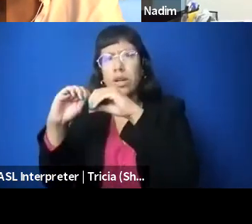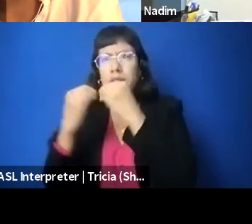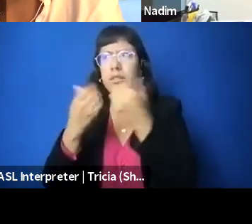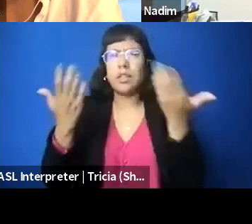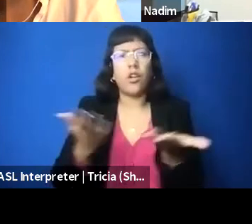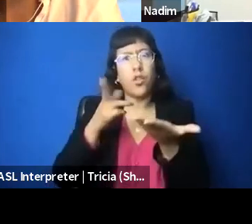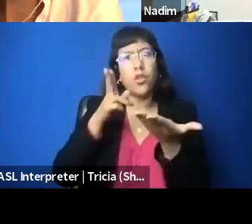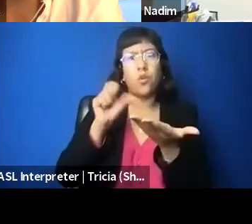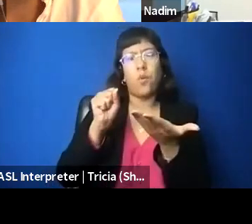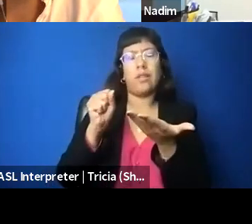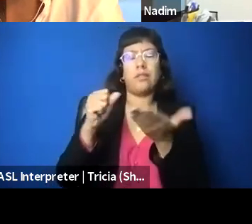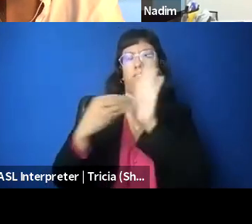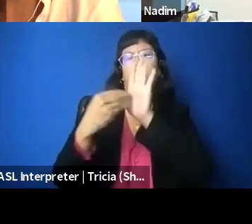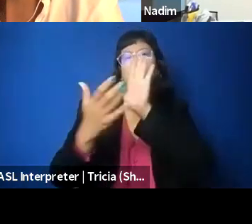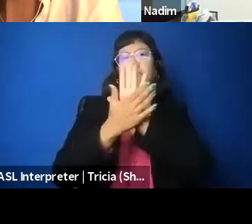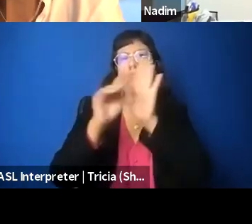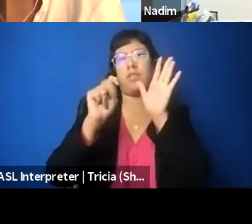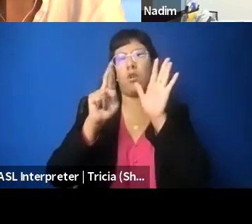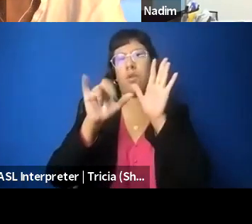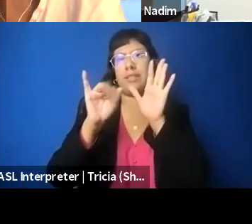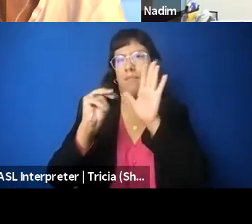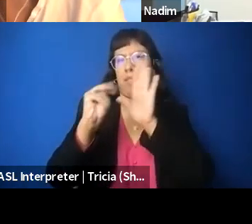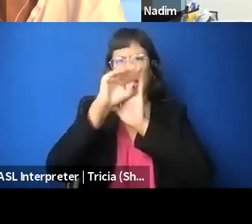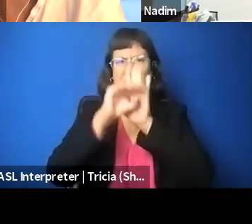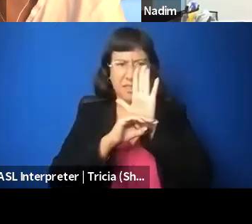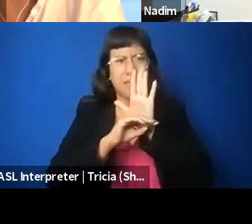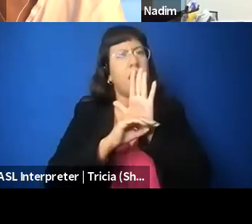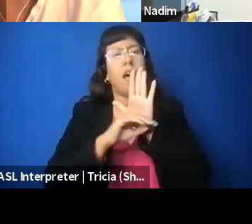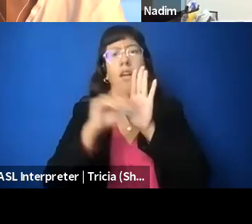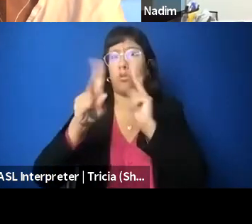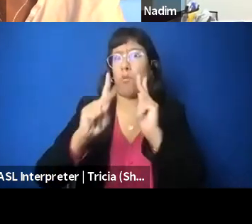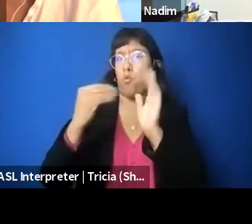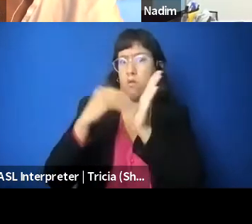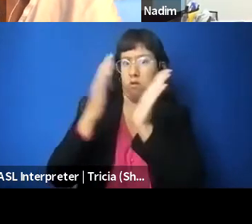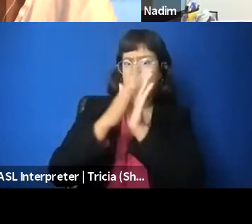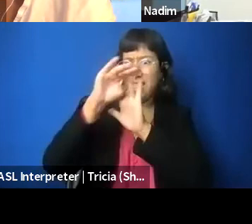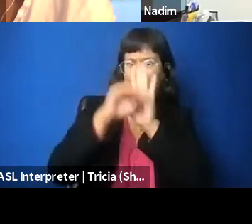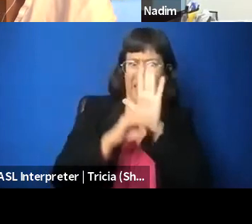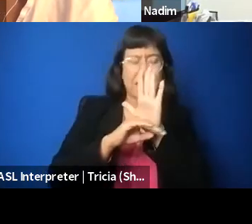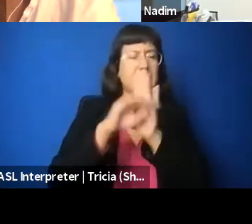like the Tamil Tigers, right, so can we provide them training on international law and how not to run afoul to international humanitarian law,